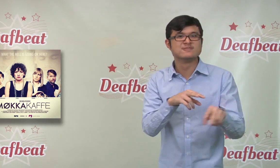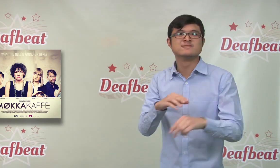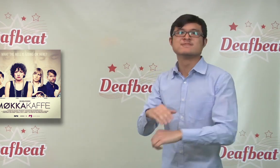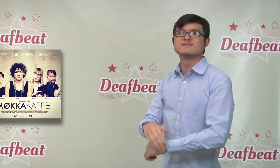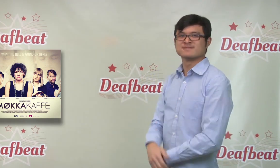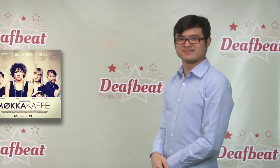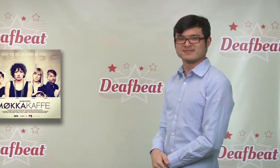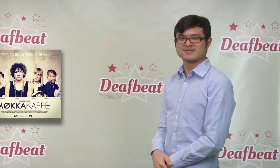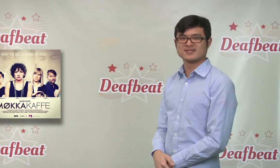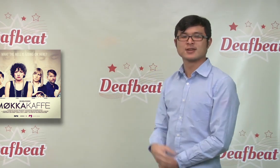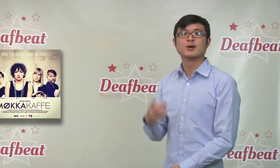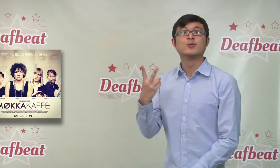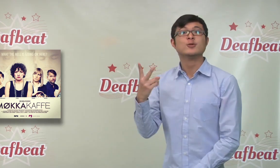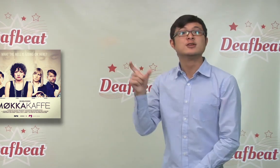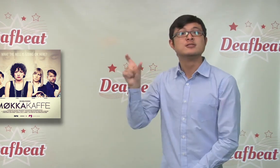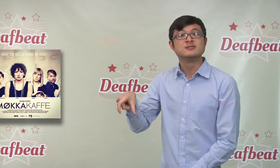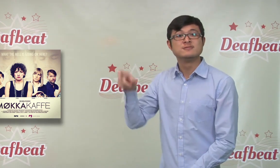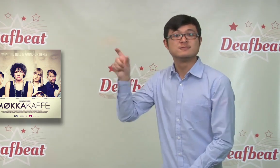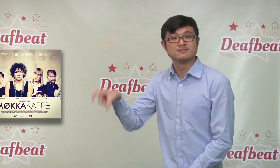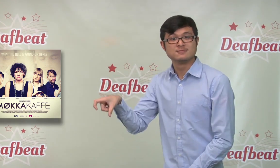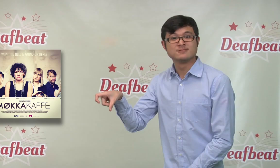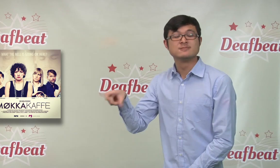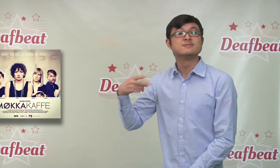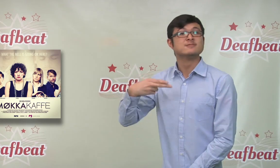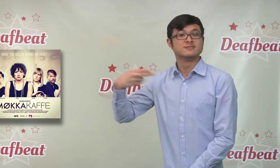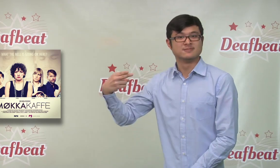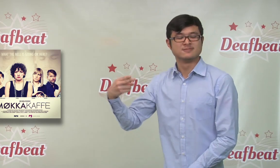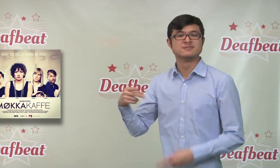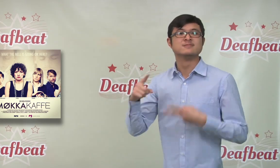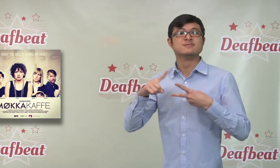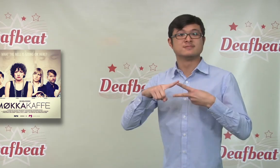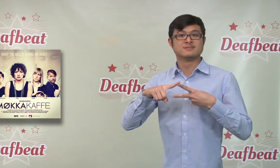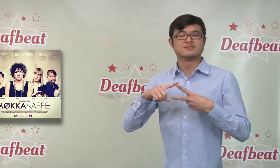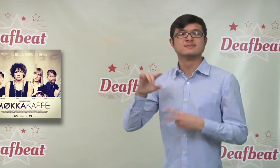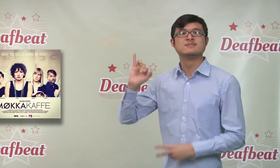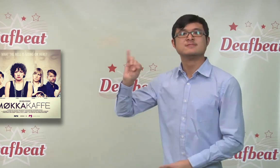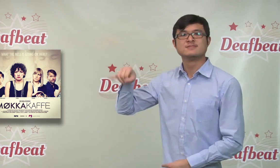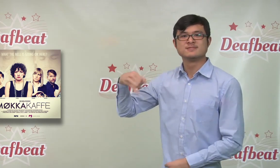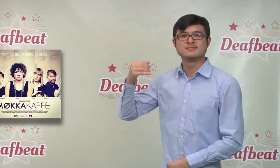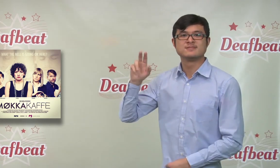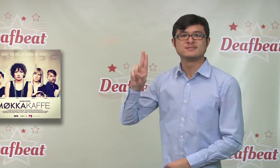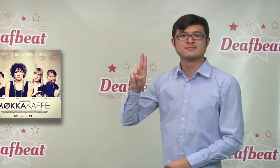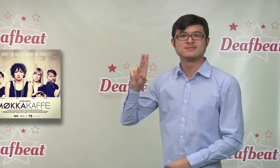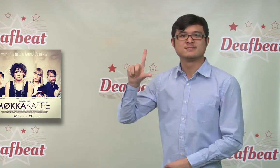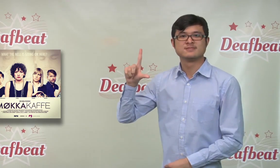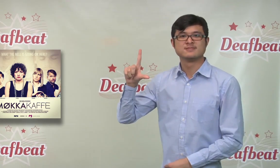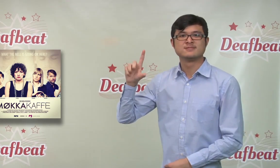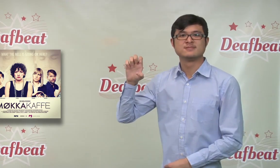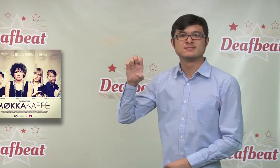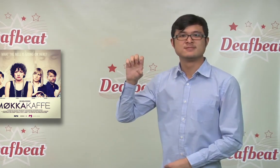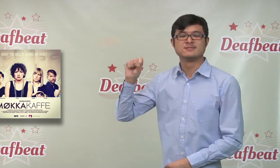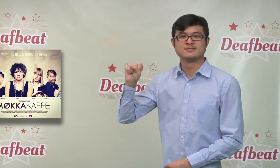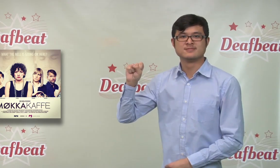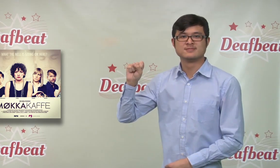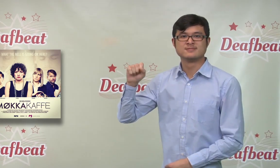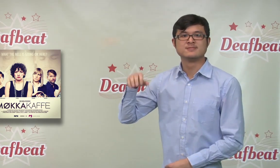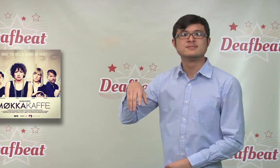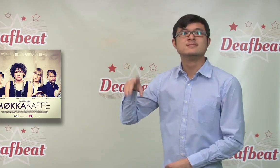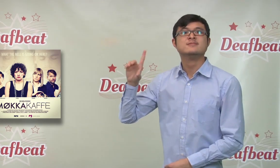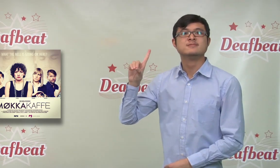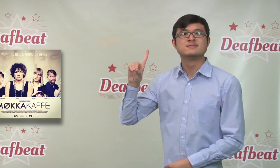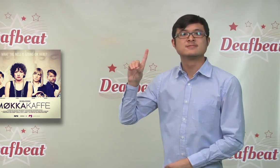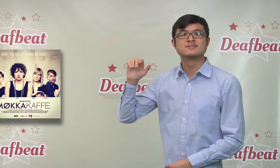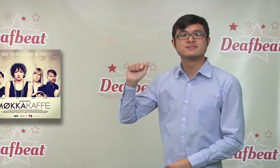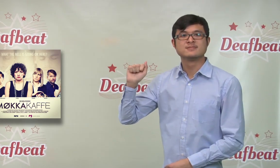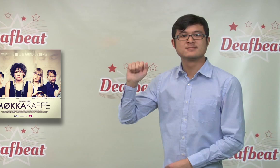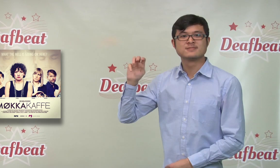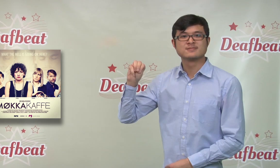appear to the public. The directors, Jules Dameron